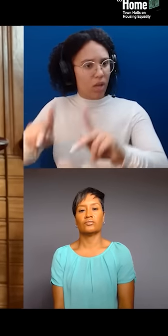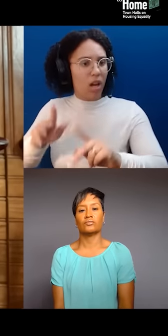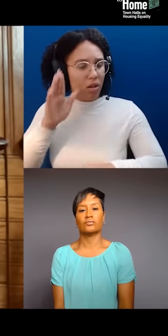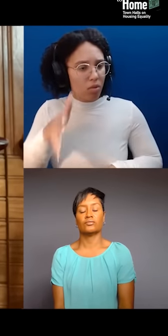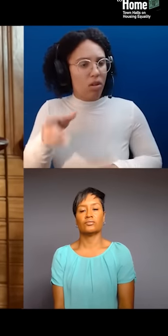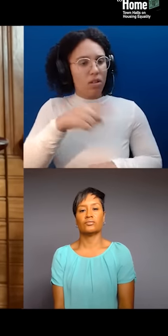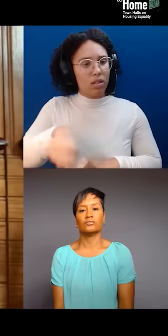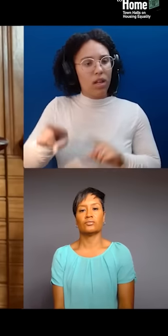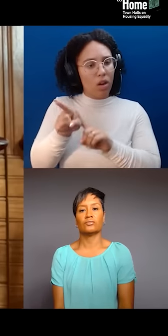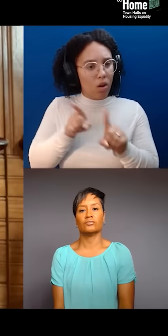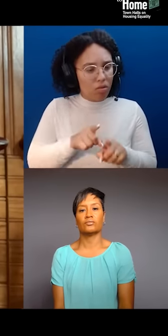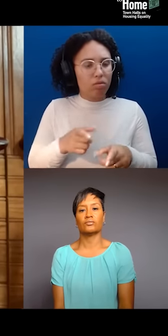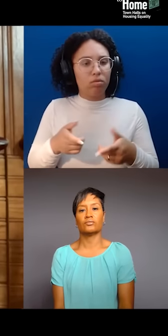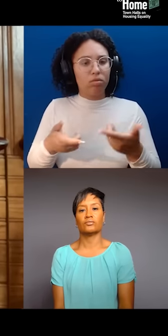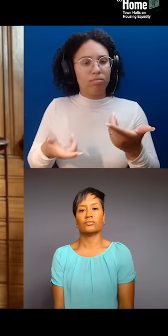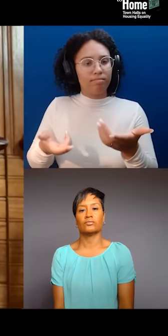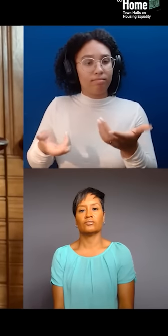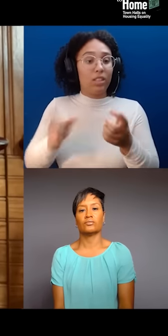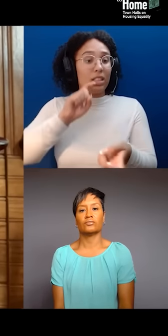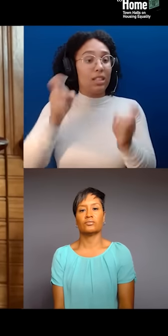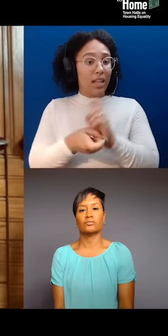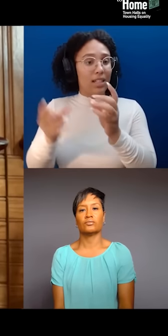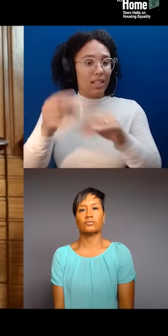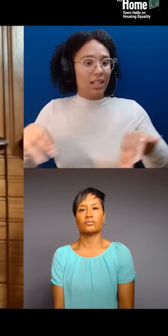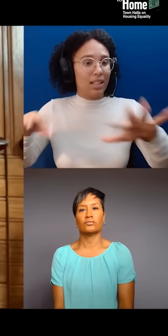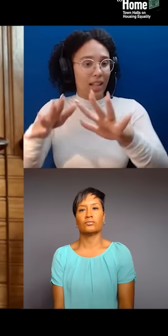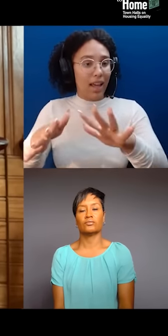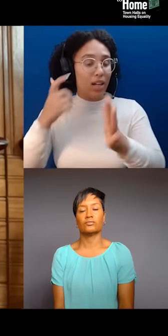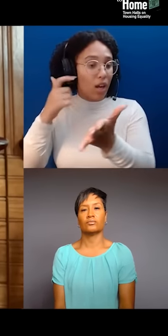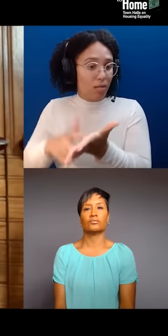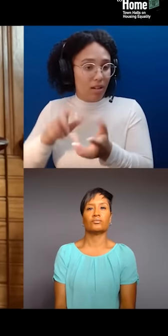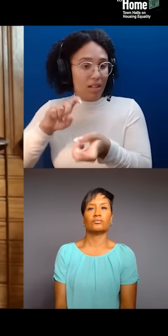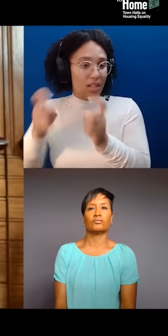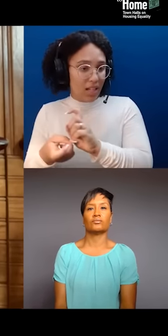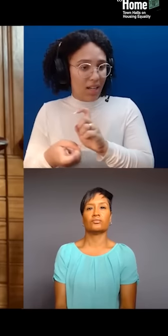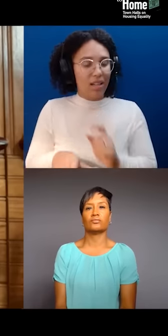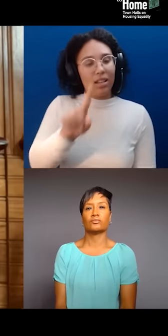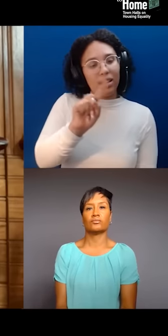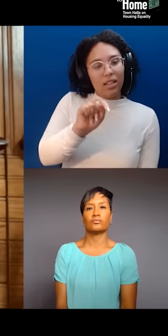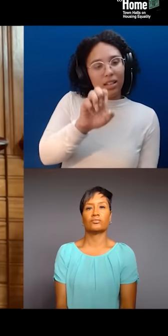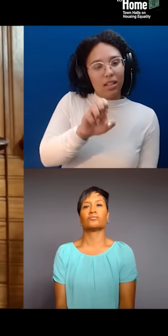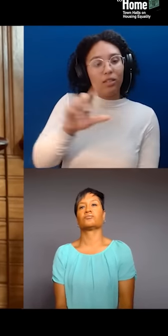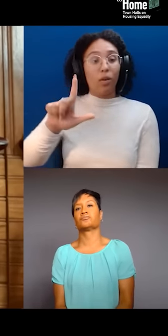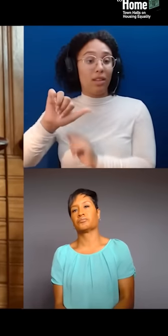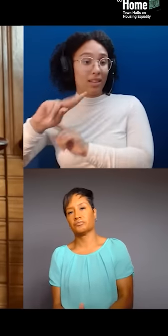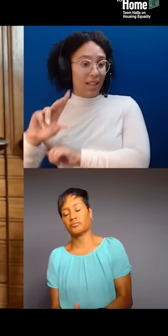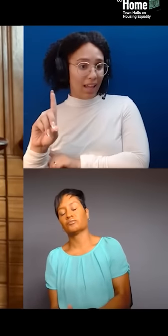Land can be, as a term, apolitical. Territorial says, "Hey, you know, someone had a claim to this at one point in time,